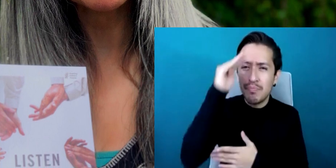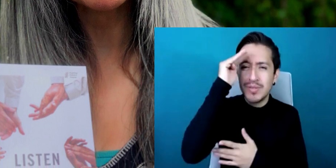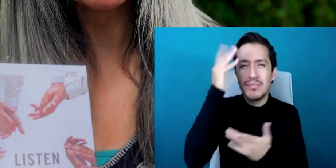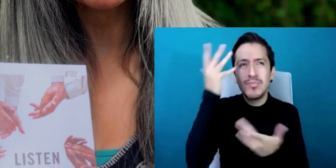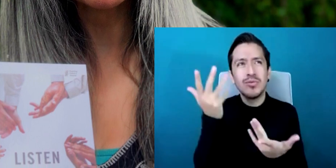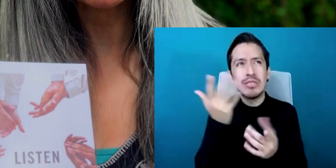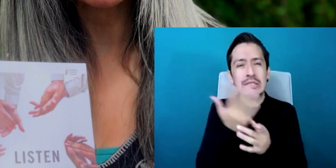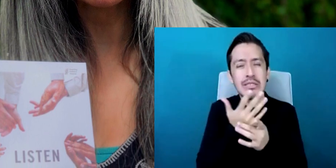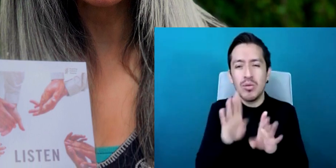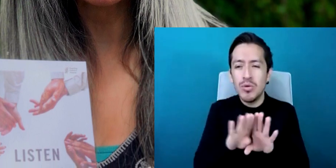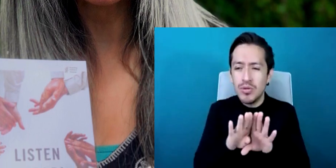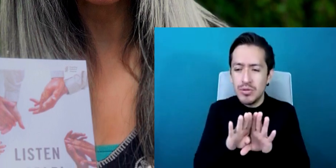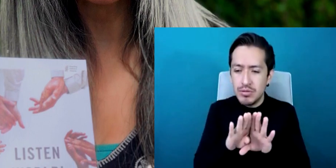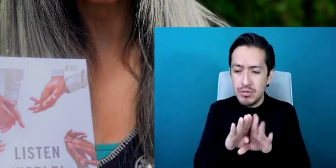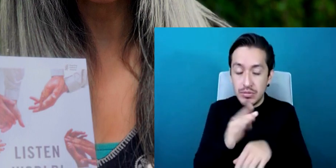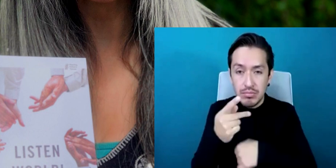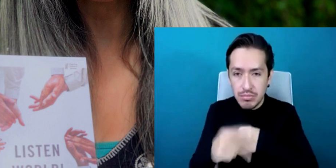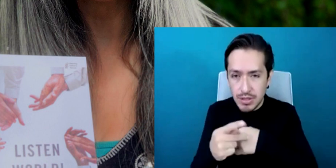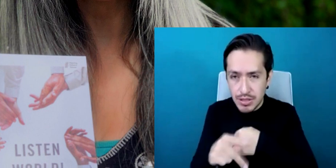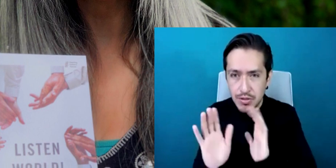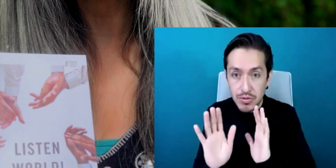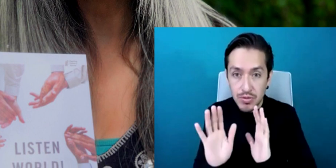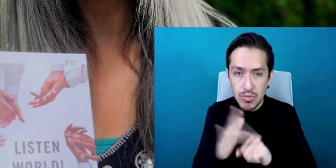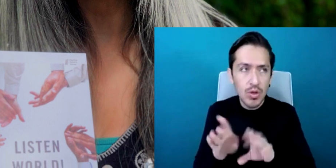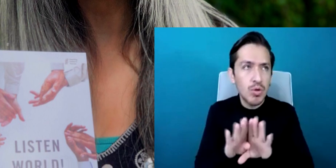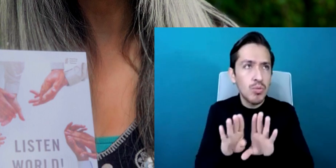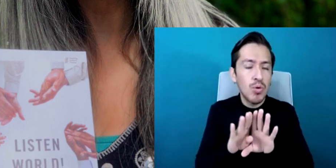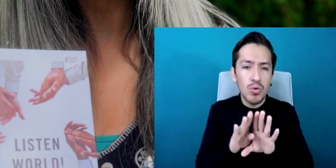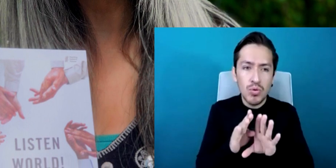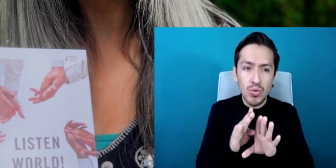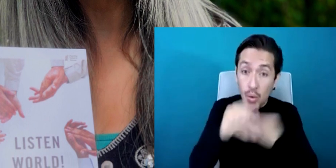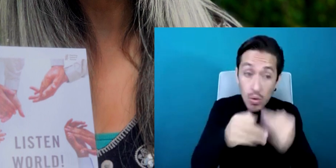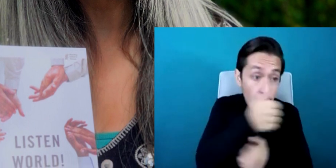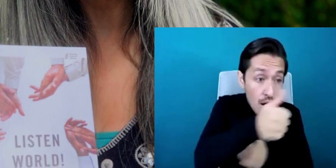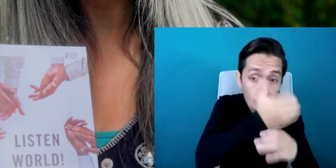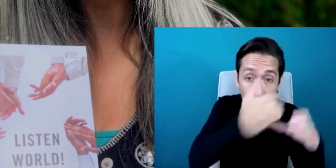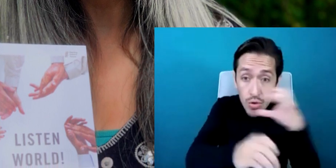things time everything needs time you know for me to be a percussion player I've had to practice for